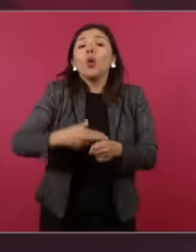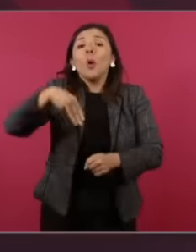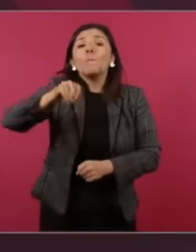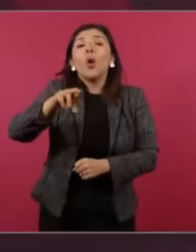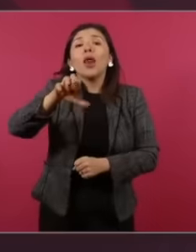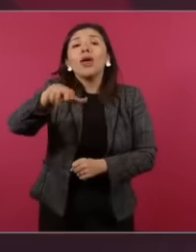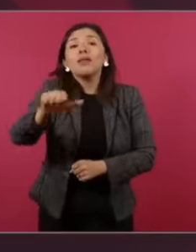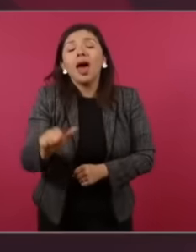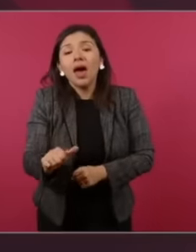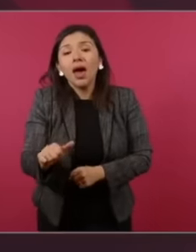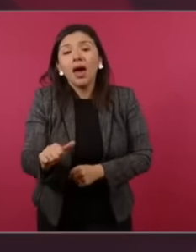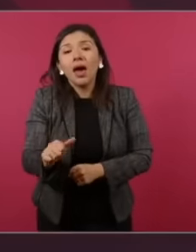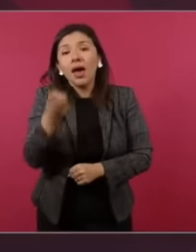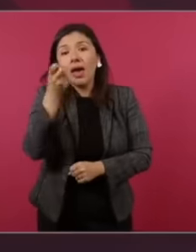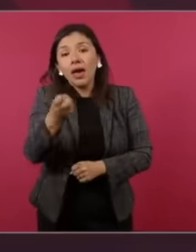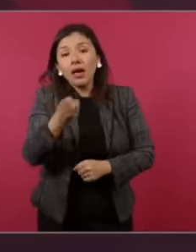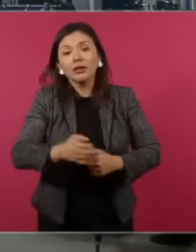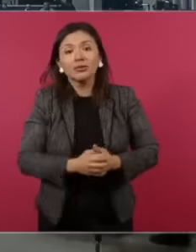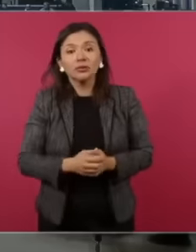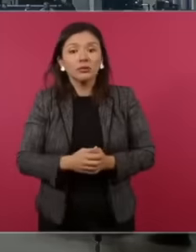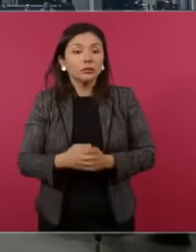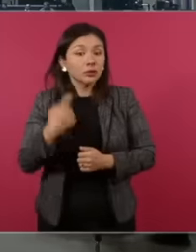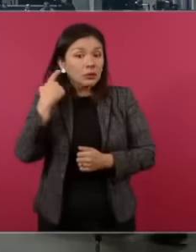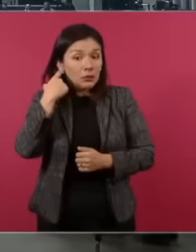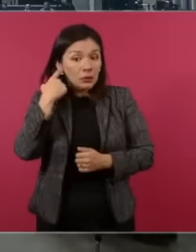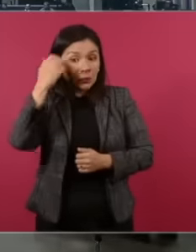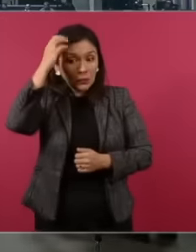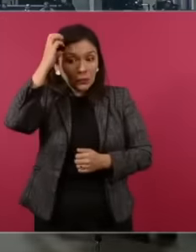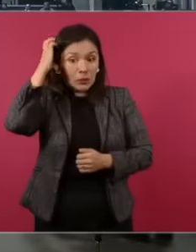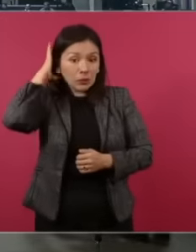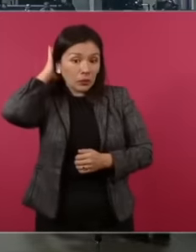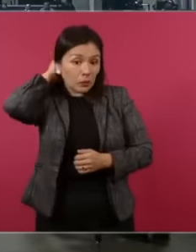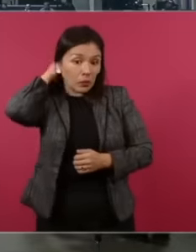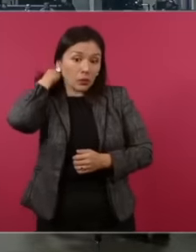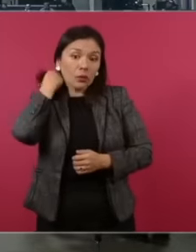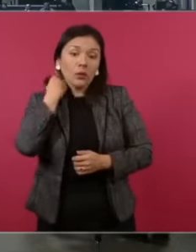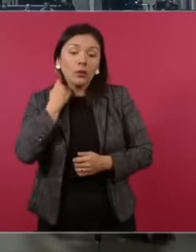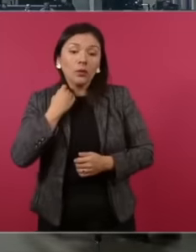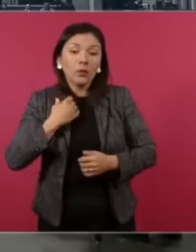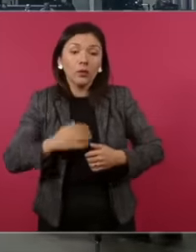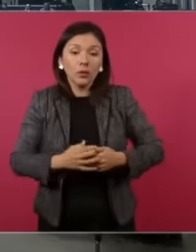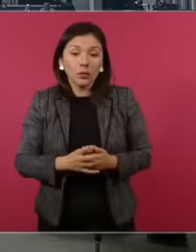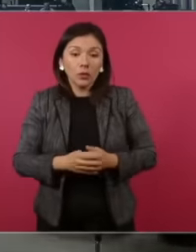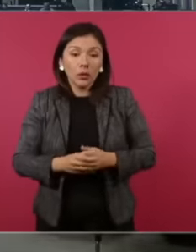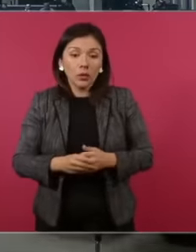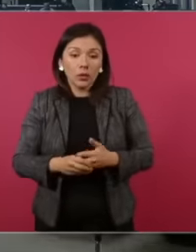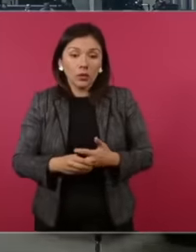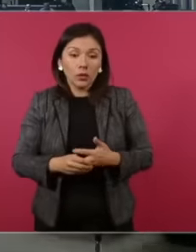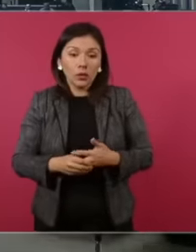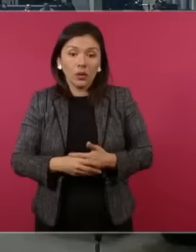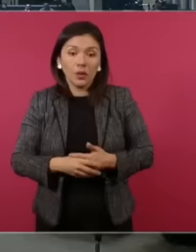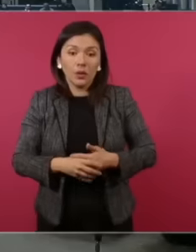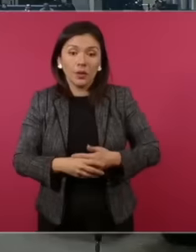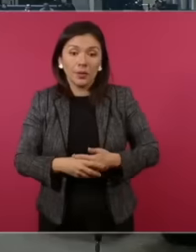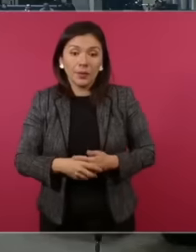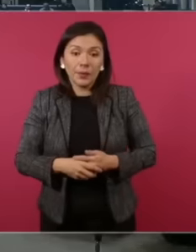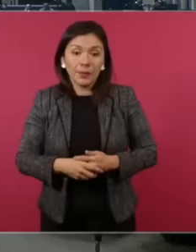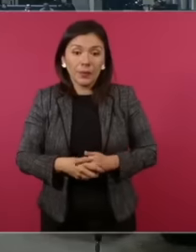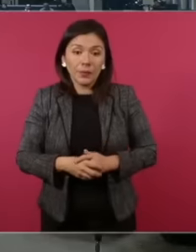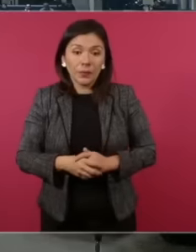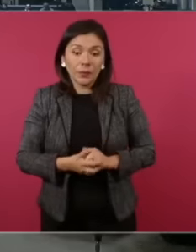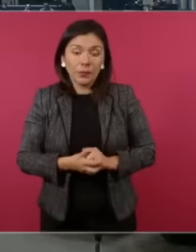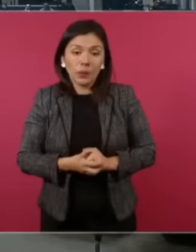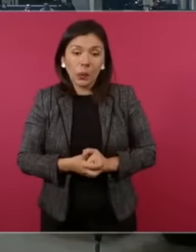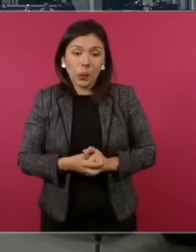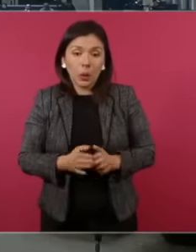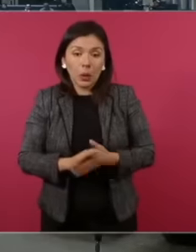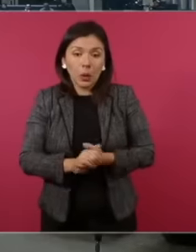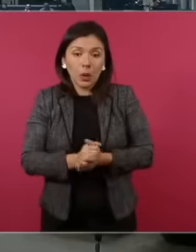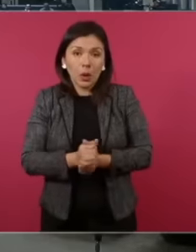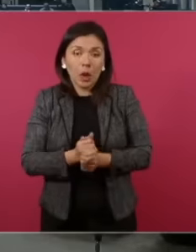the communication point because they are giving these indications of a systematic blockade, I probably